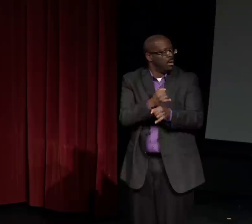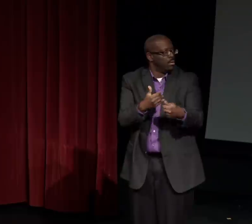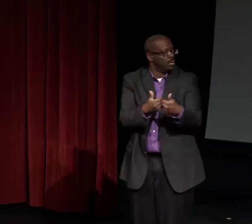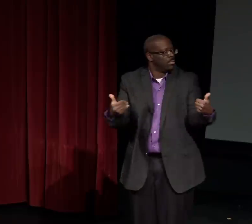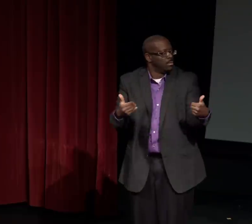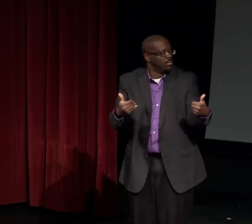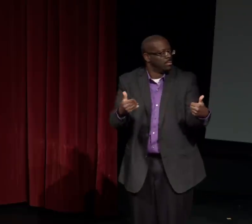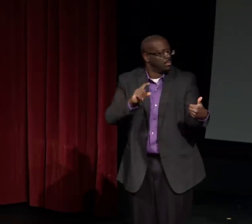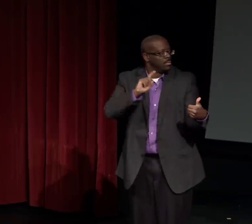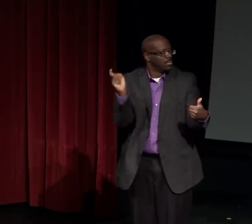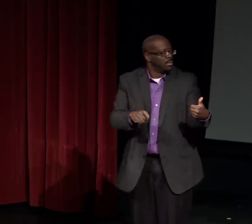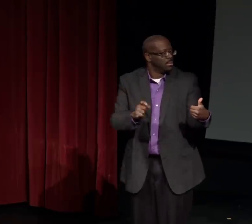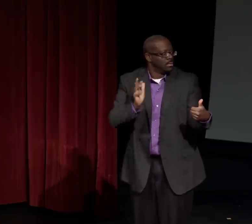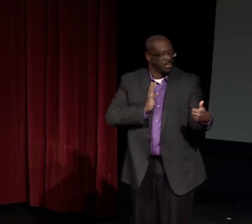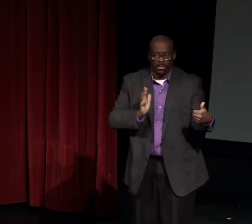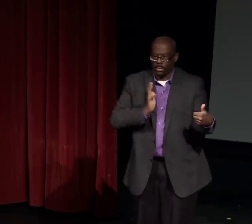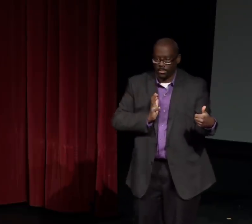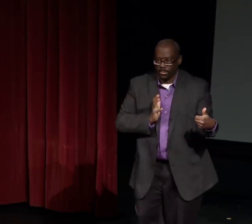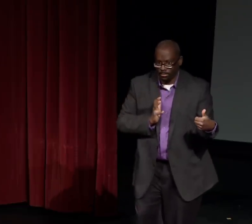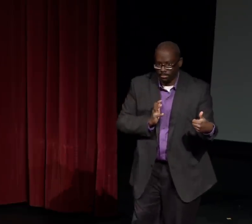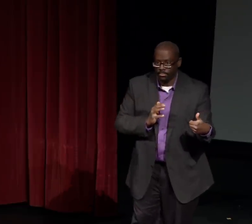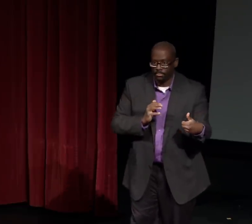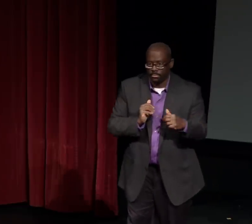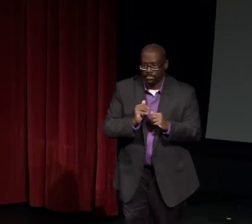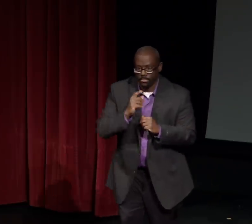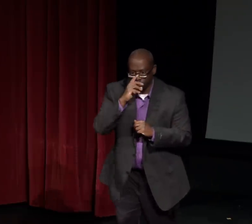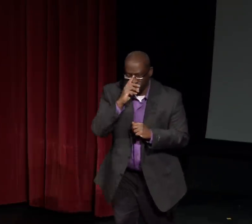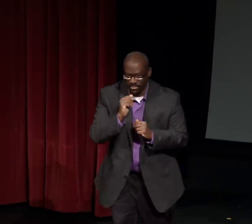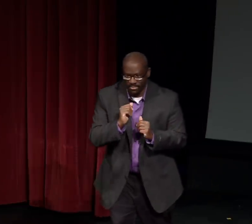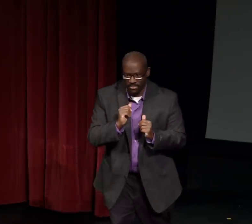And remember the schools were segregated.